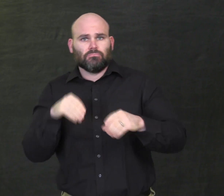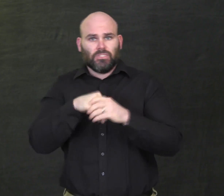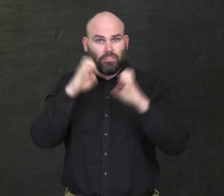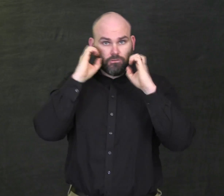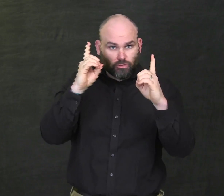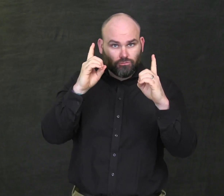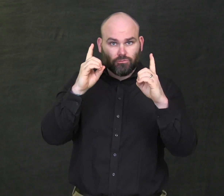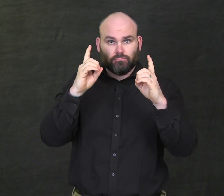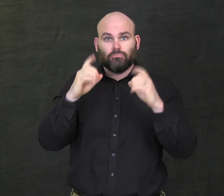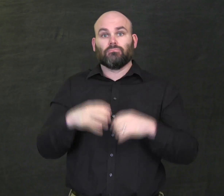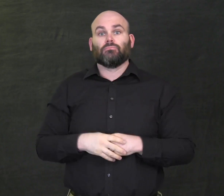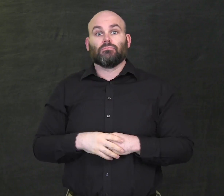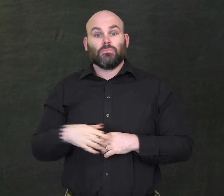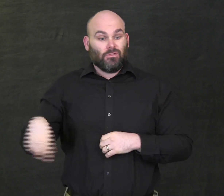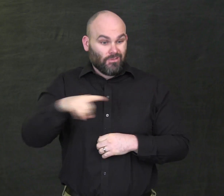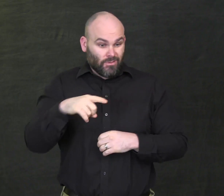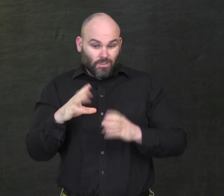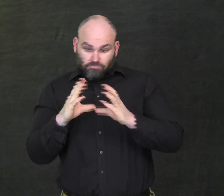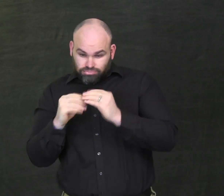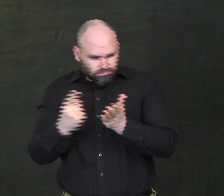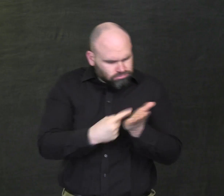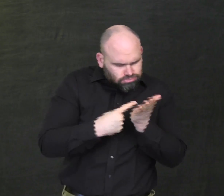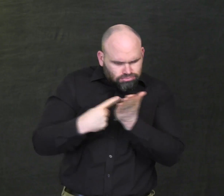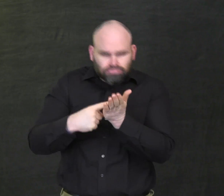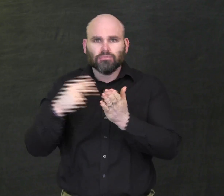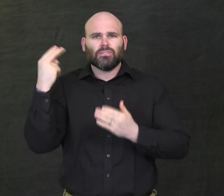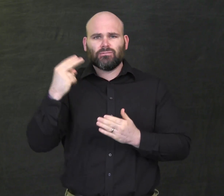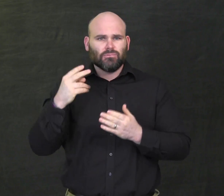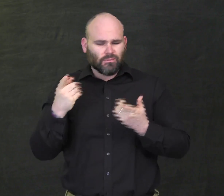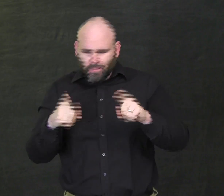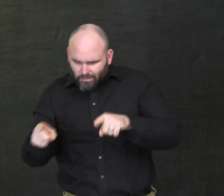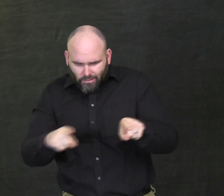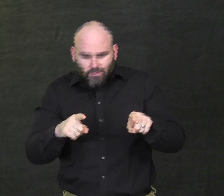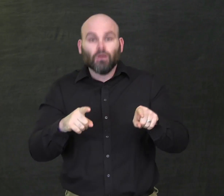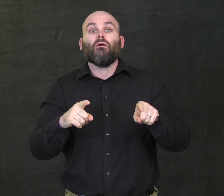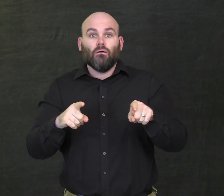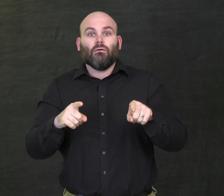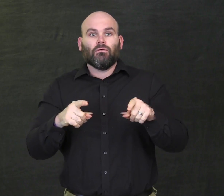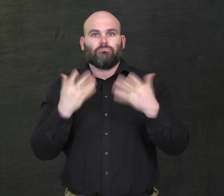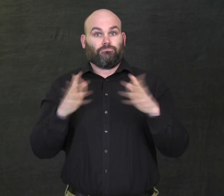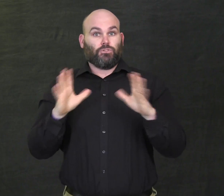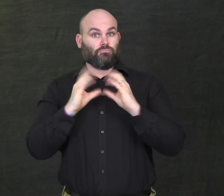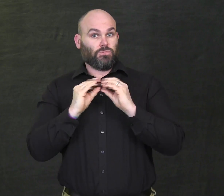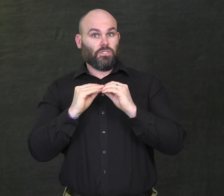The group discussed the history of such workshops and the current trends in state of the art methodology.